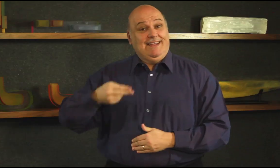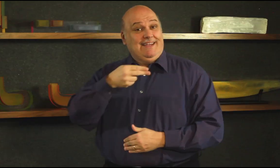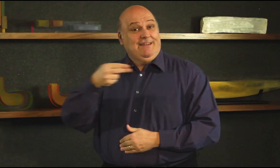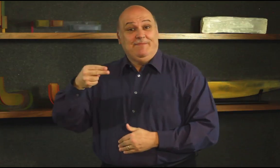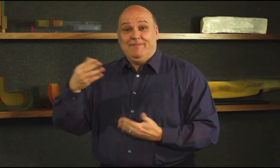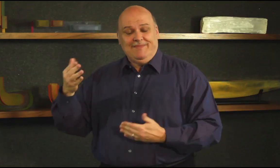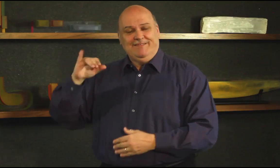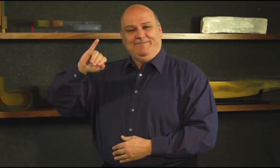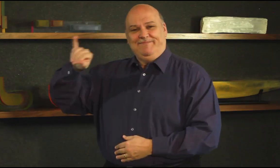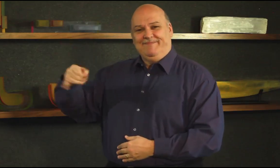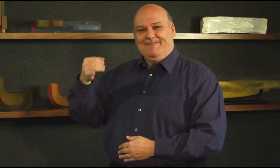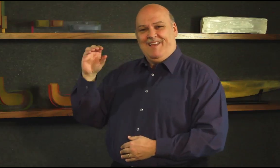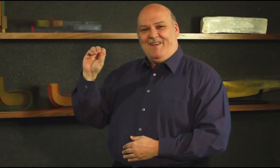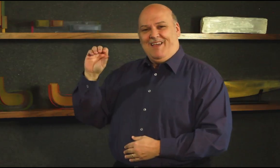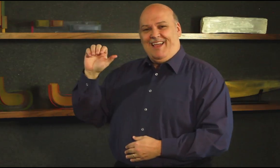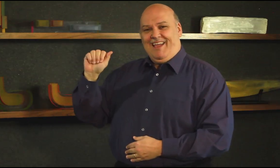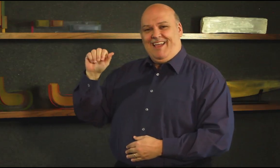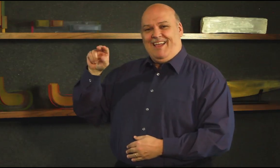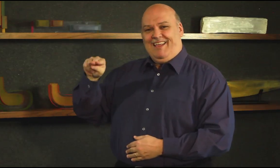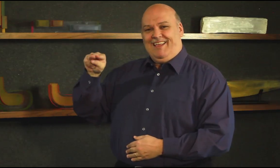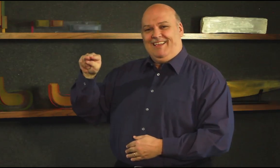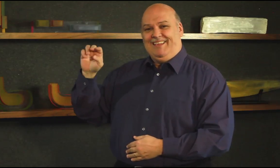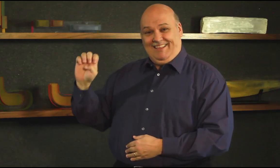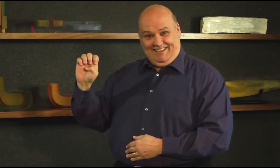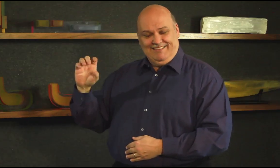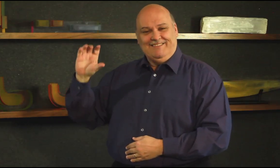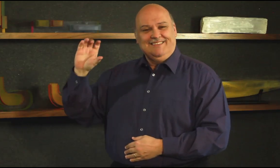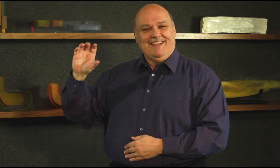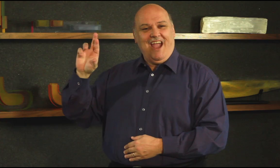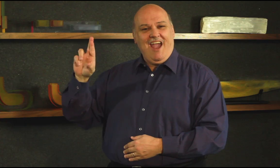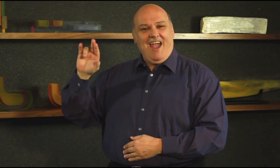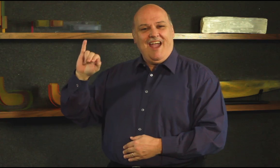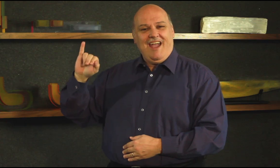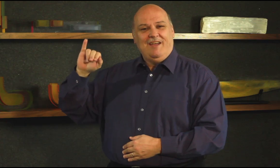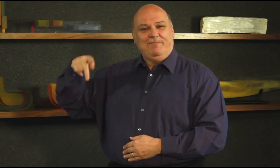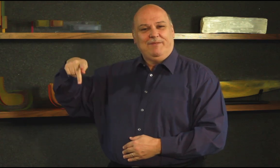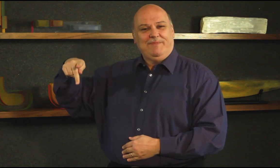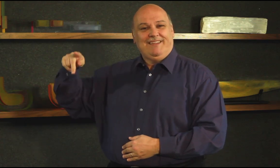Joanne has been involved with a variety of